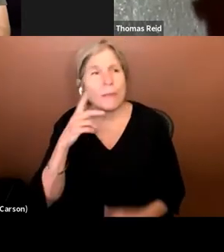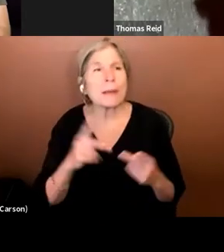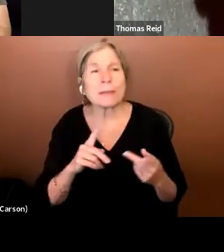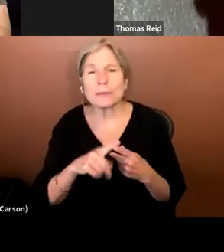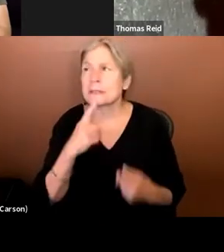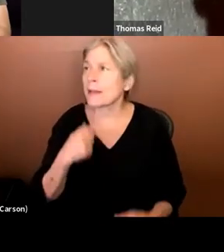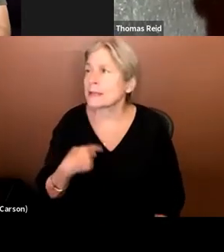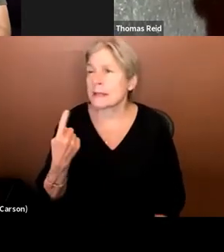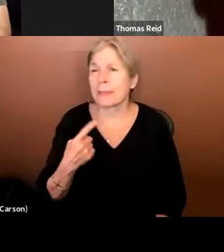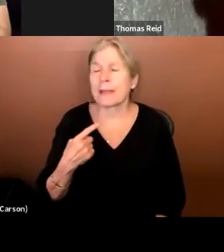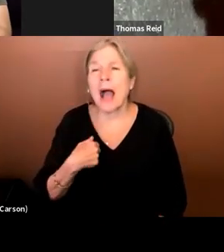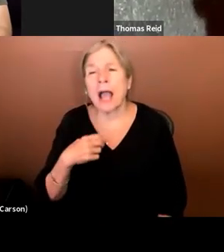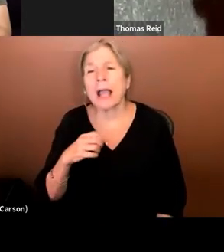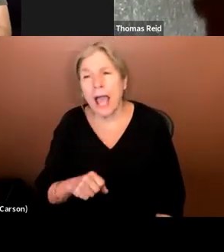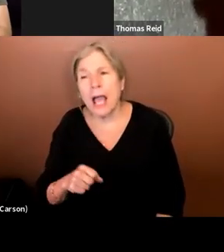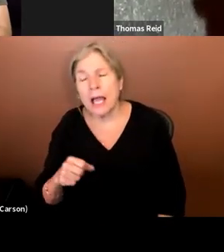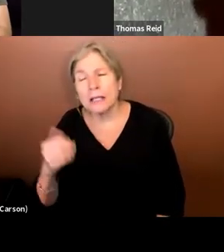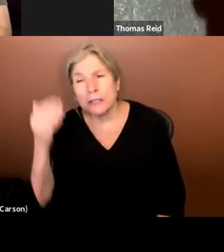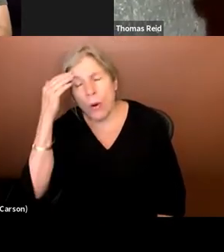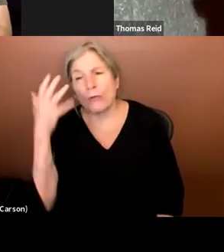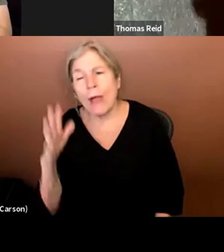something I can tell already by paying attention.